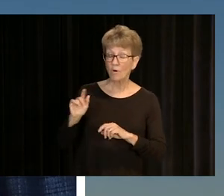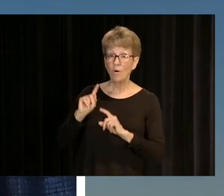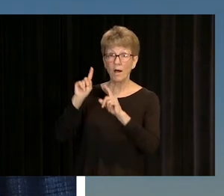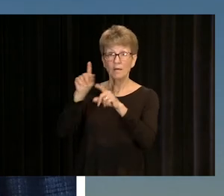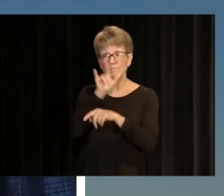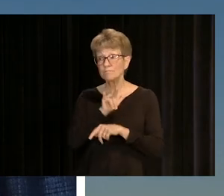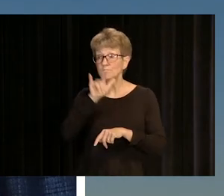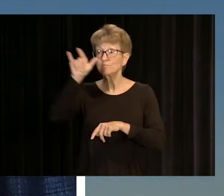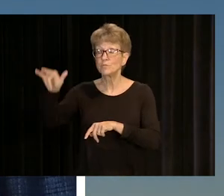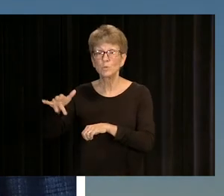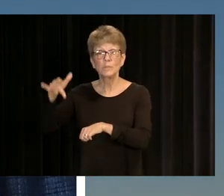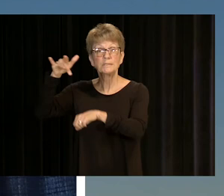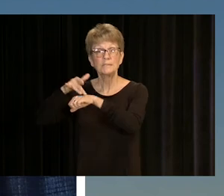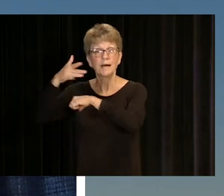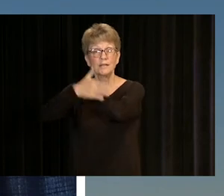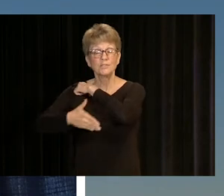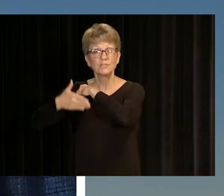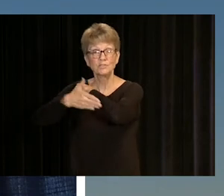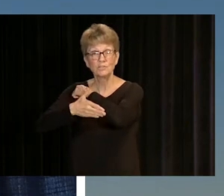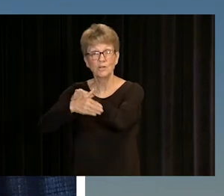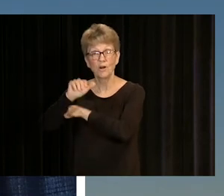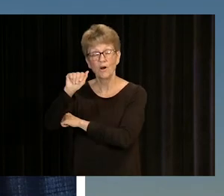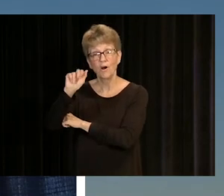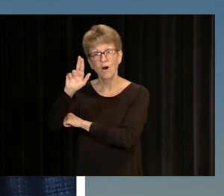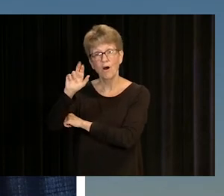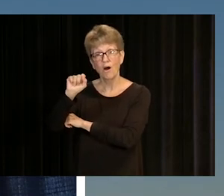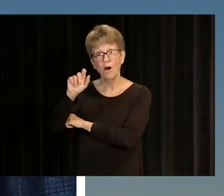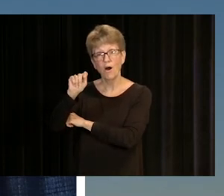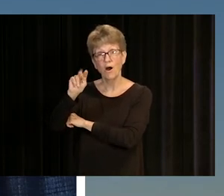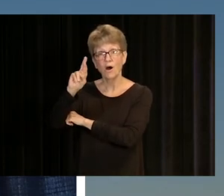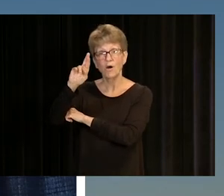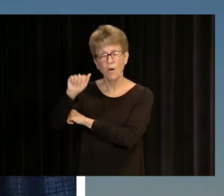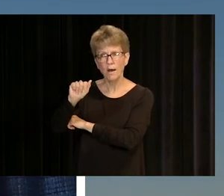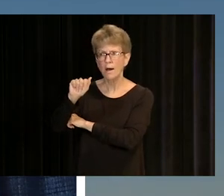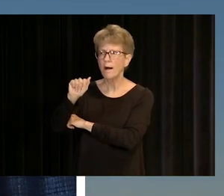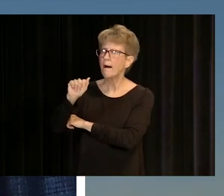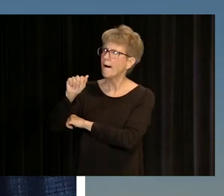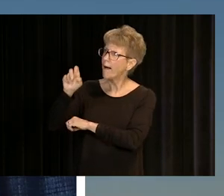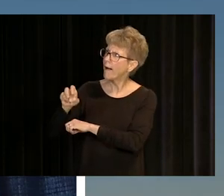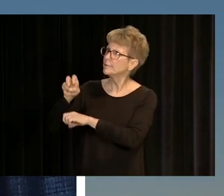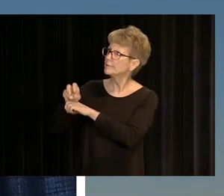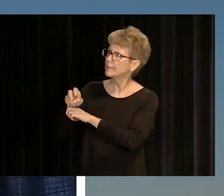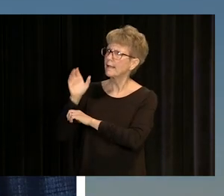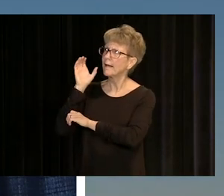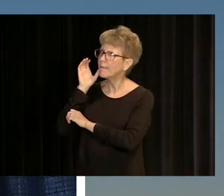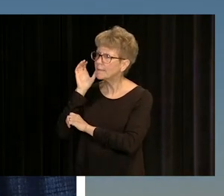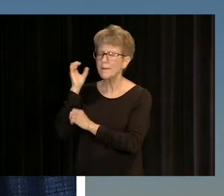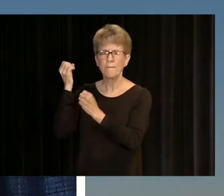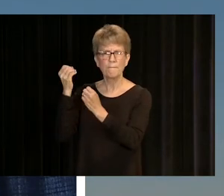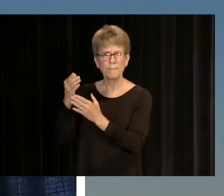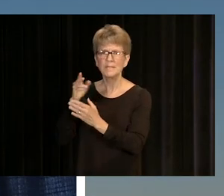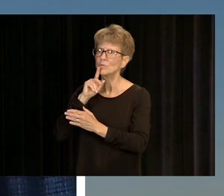AND EVEN SALZBURG, AUSTRIA, WHERE I GOT THE CHANCE TO LISTEN TO SOME OF THE MOST KNOWLEDGABLE AND INFLUENTIAL SPEAKERS